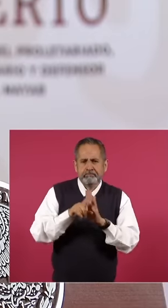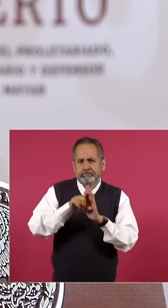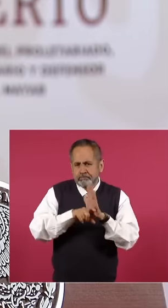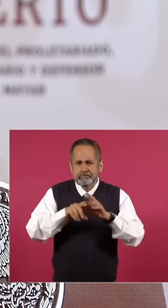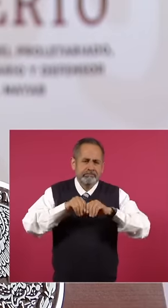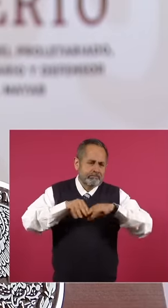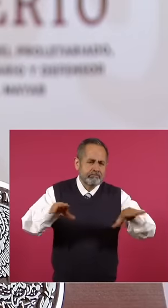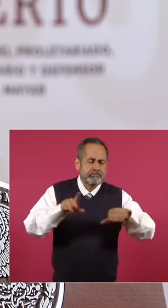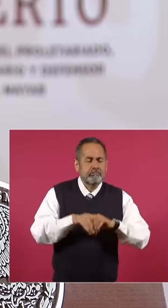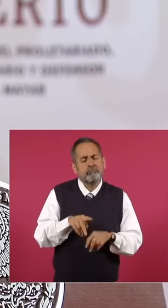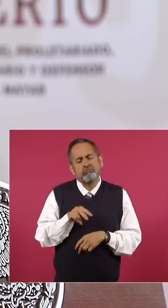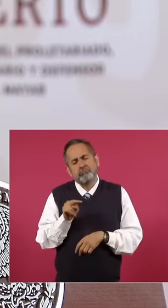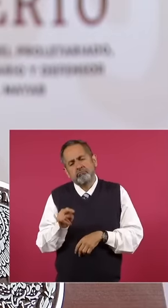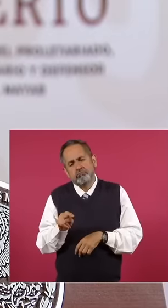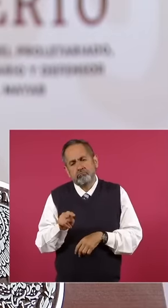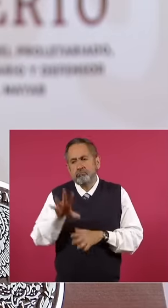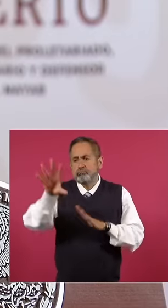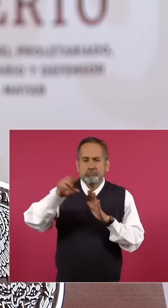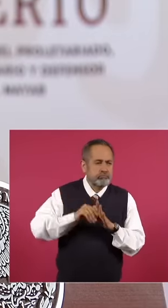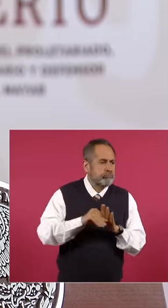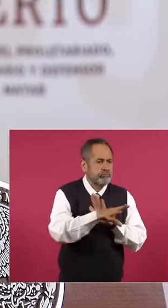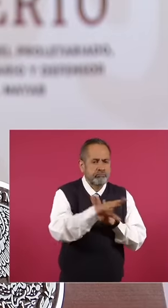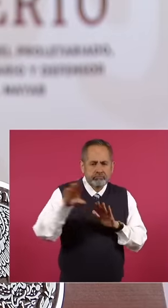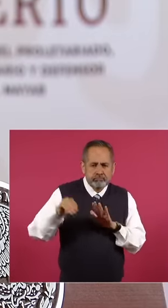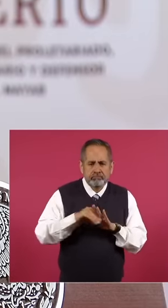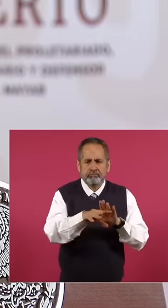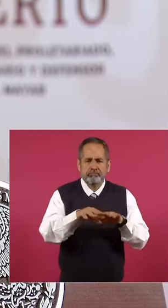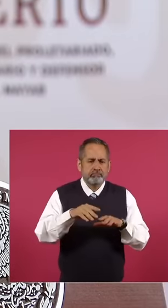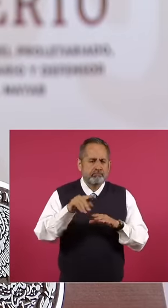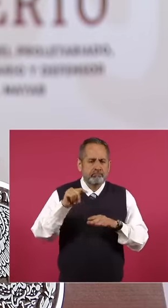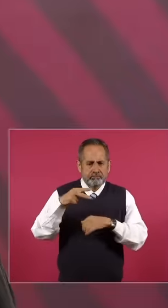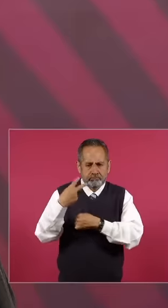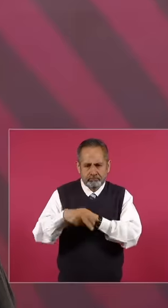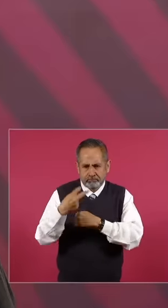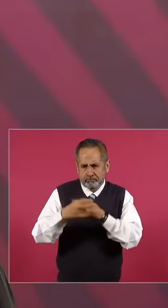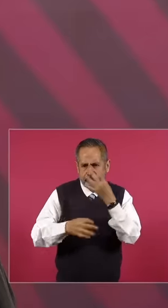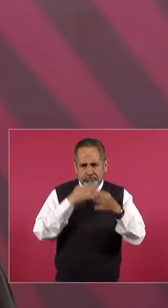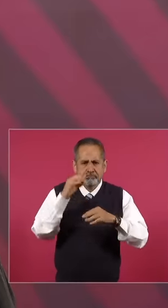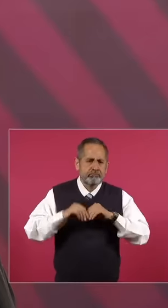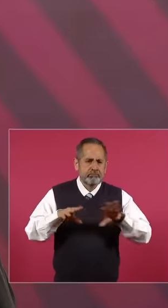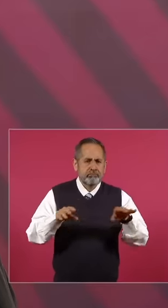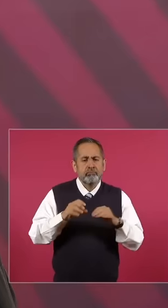wish to transmit or later in the afternoon do a review of what has happened or